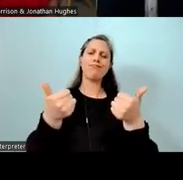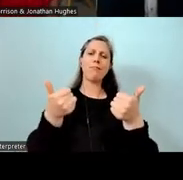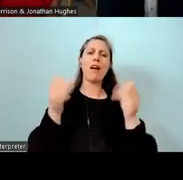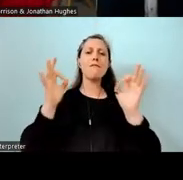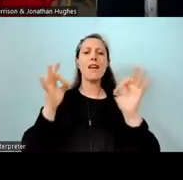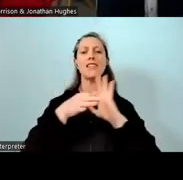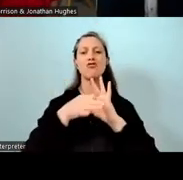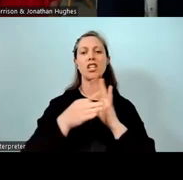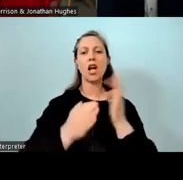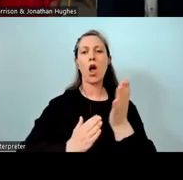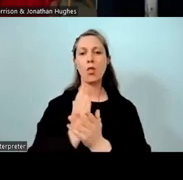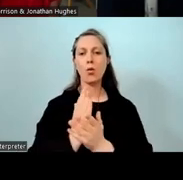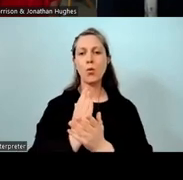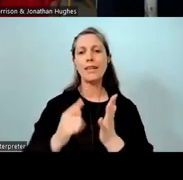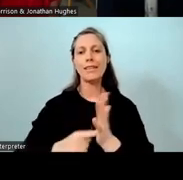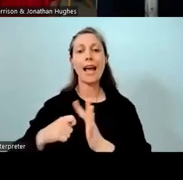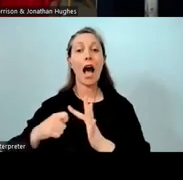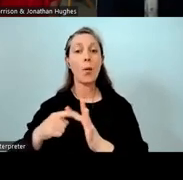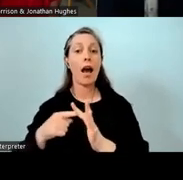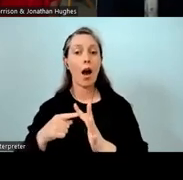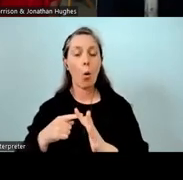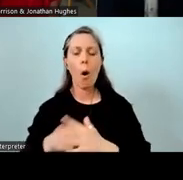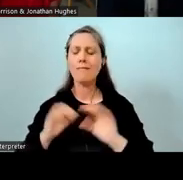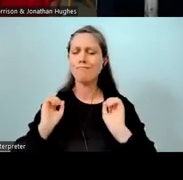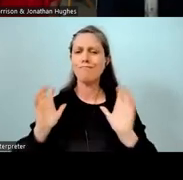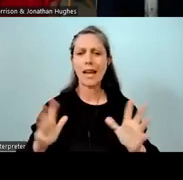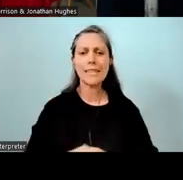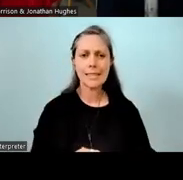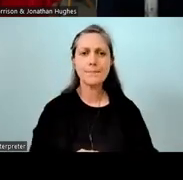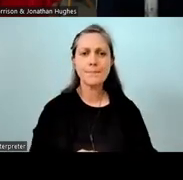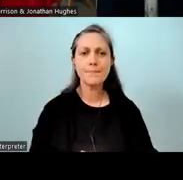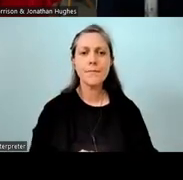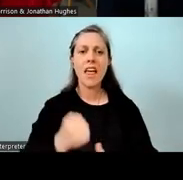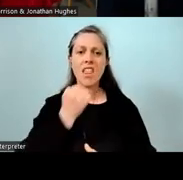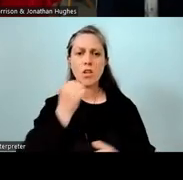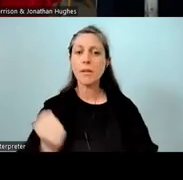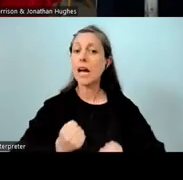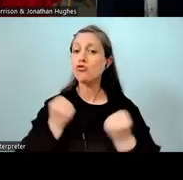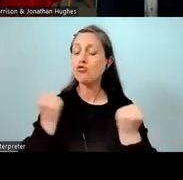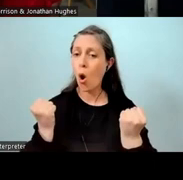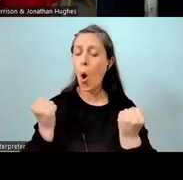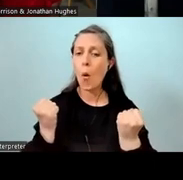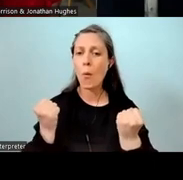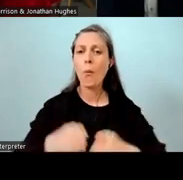through our kāhui ako, and that transition is really strong and the numbers, et cetera, et cetera. But I think one of the other things to point out